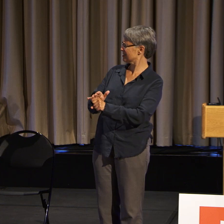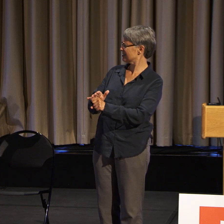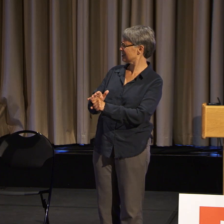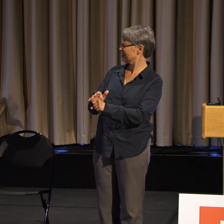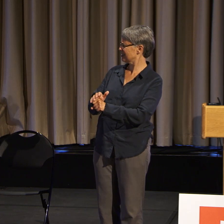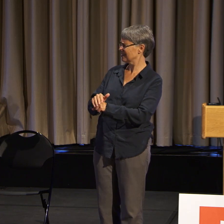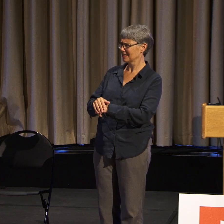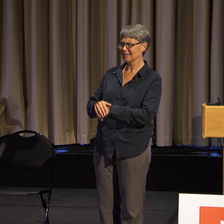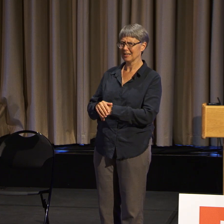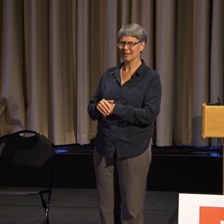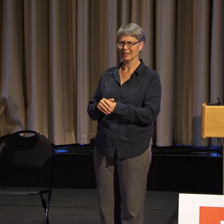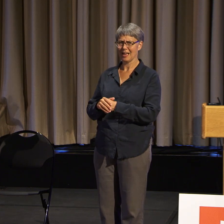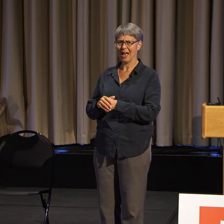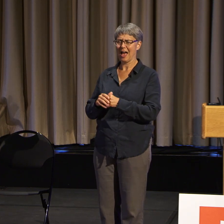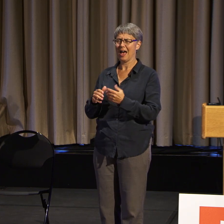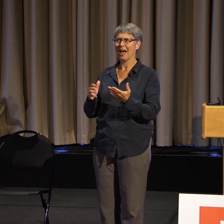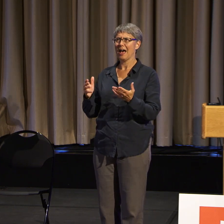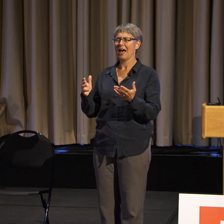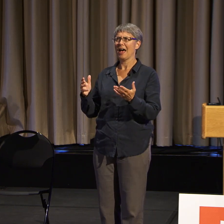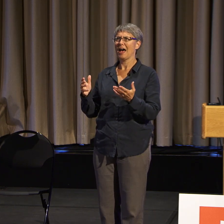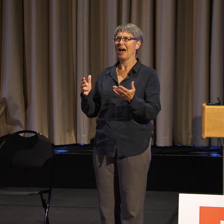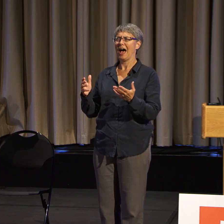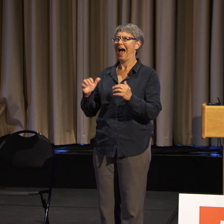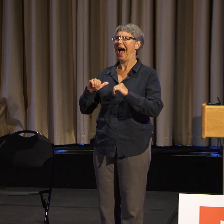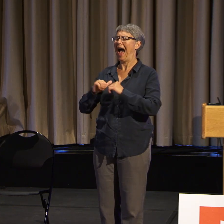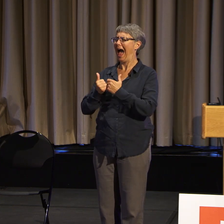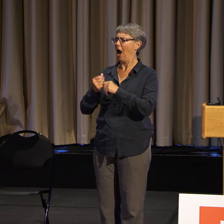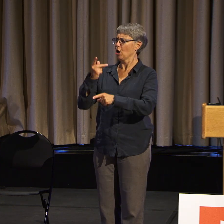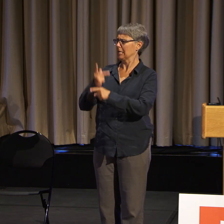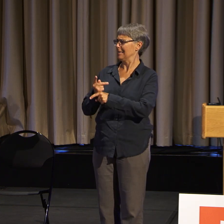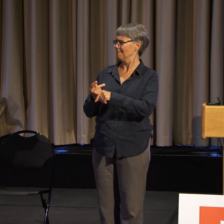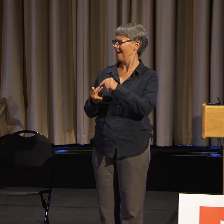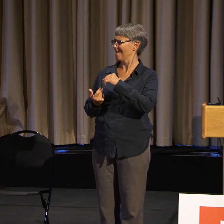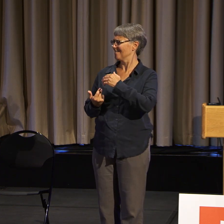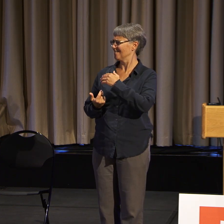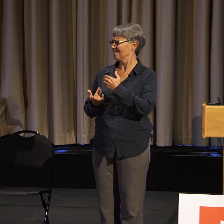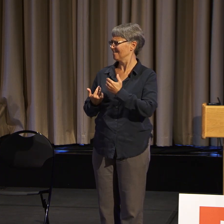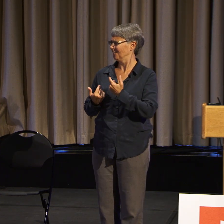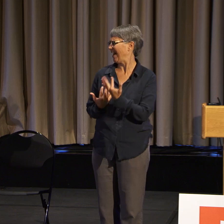I'm just trying to understand how can I keep having that fire inside me because it's just, with Trump right now,